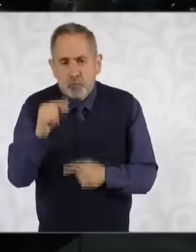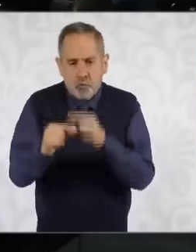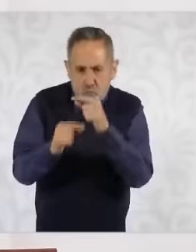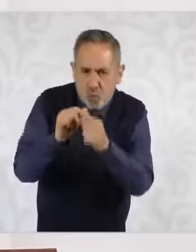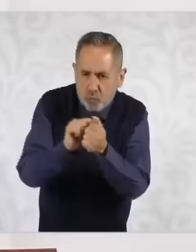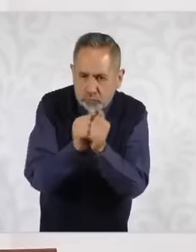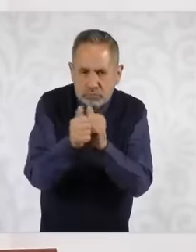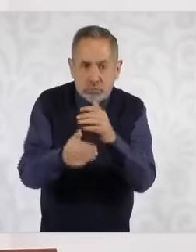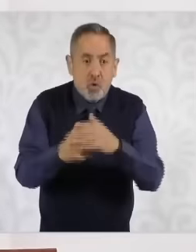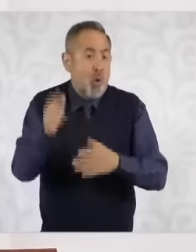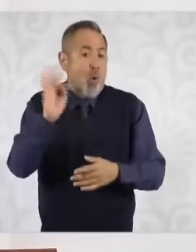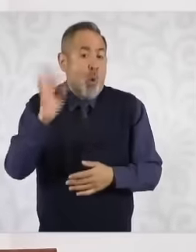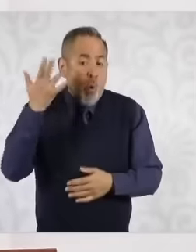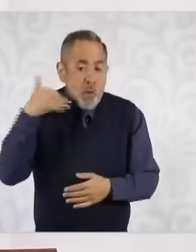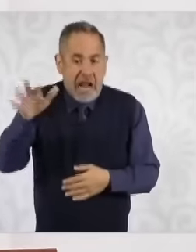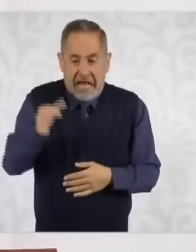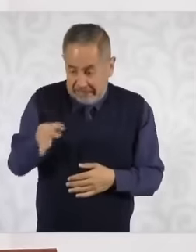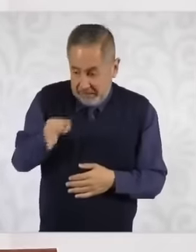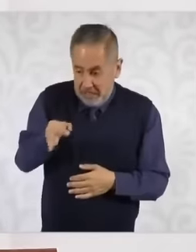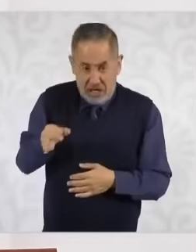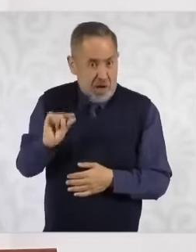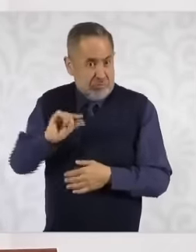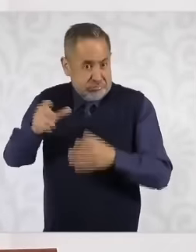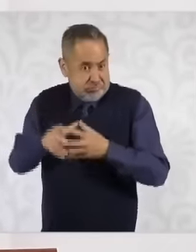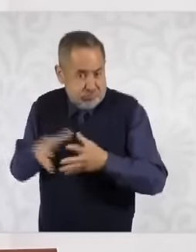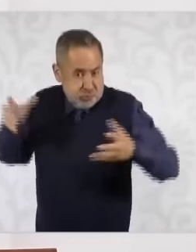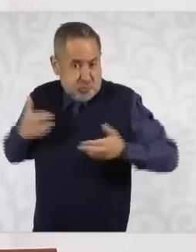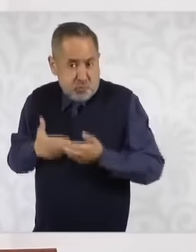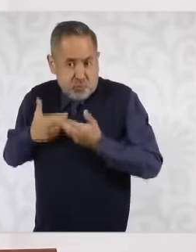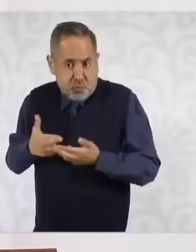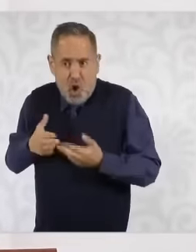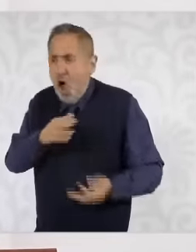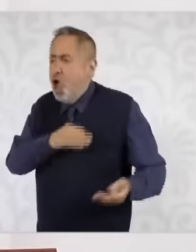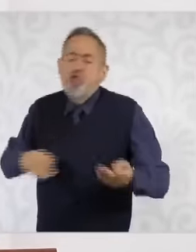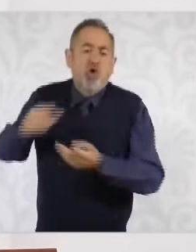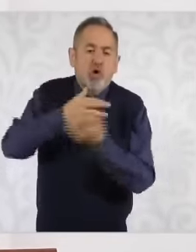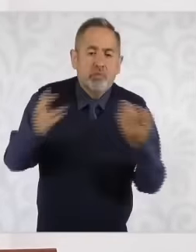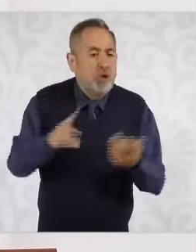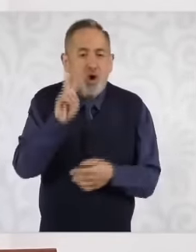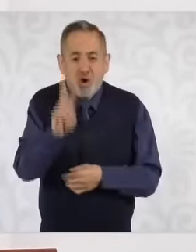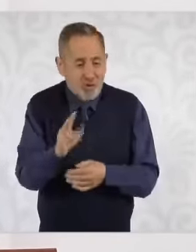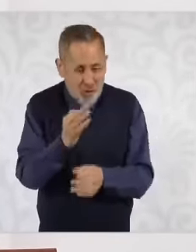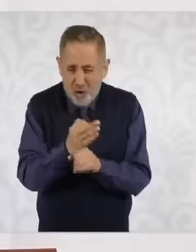a lot of quality seed. Well We started with everyone but it is very little, very little that has been